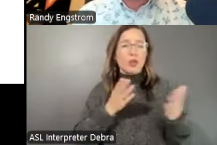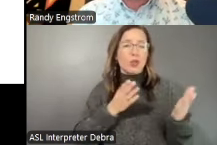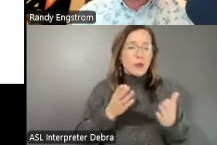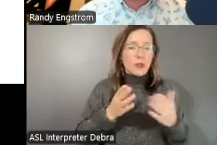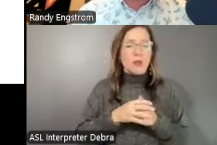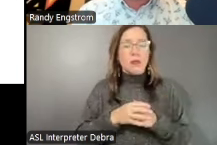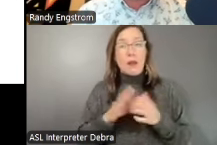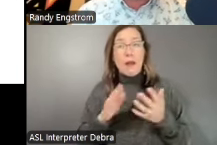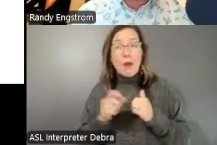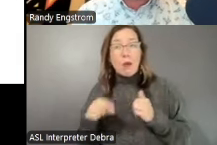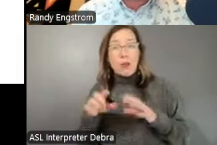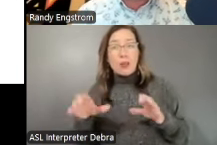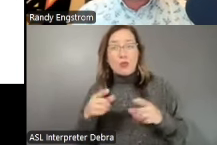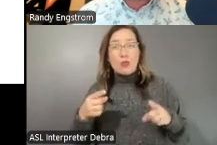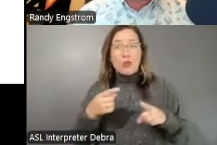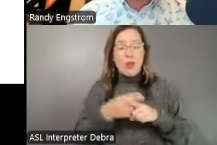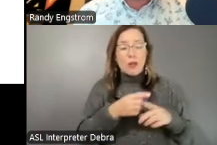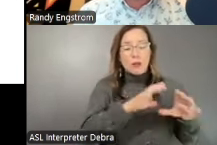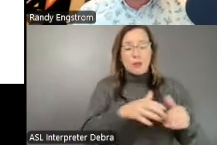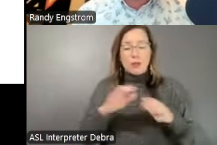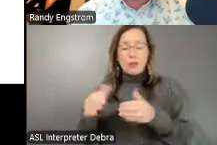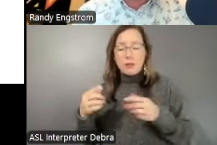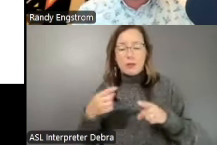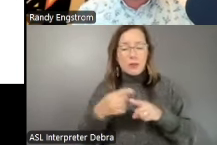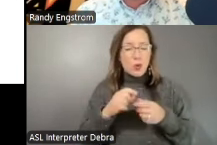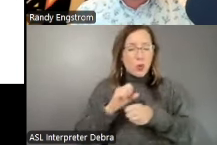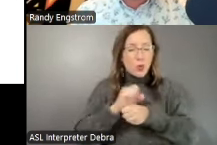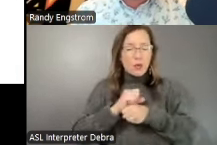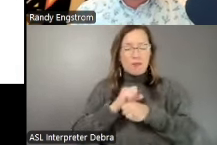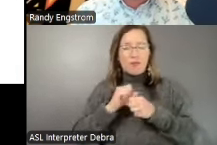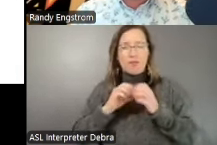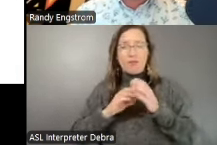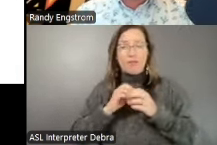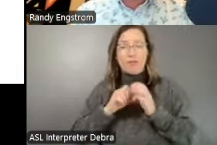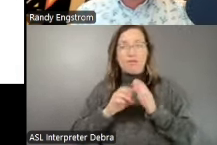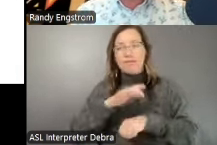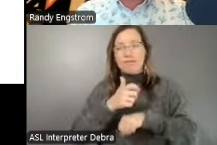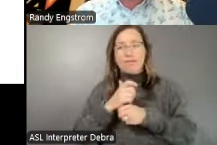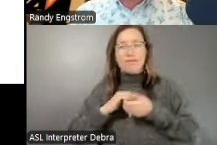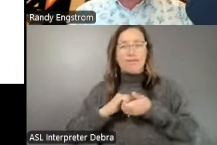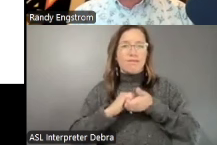do cross-sector work and create partnerships, as well as needs, barriers and opportunities.